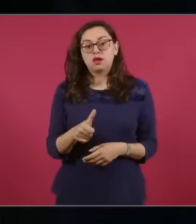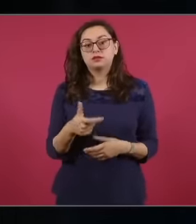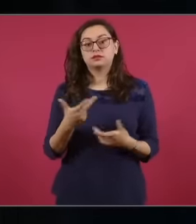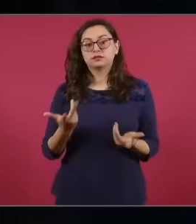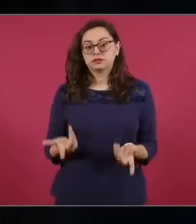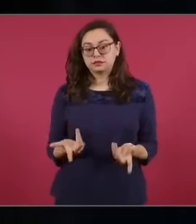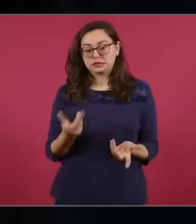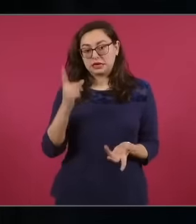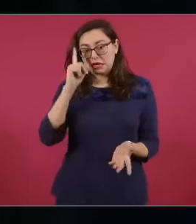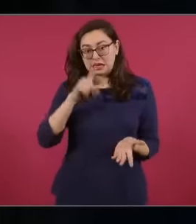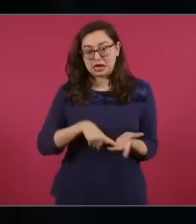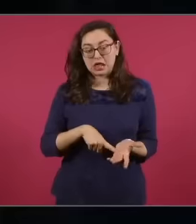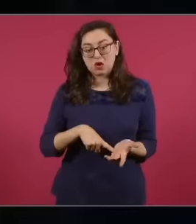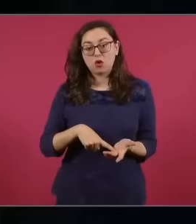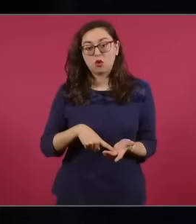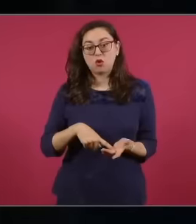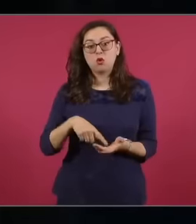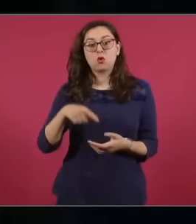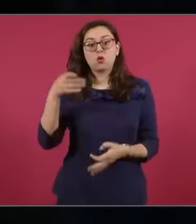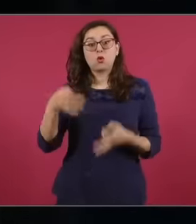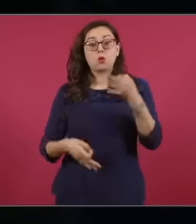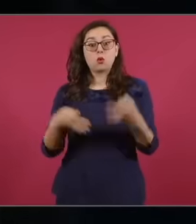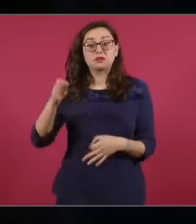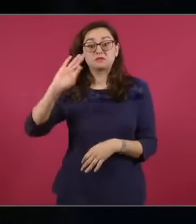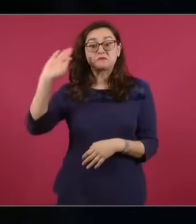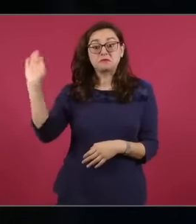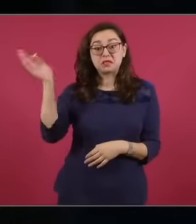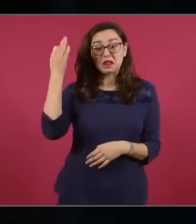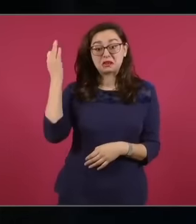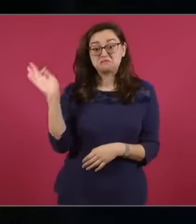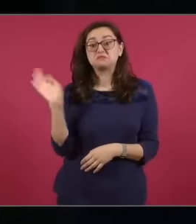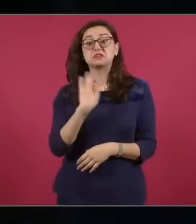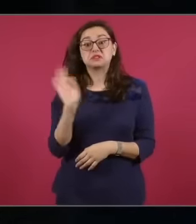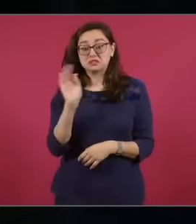today too, if they also join this strike starting next